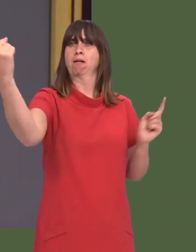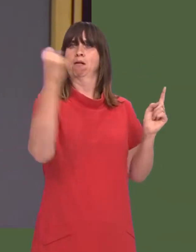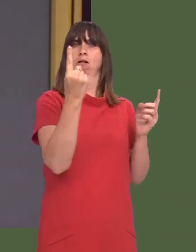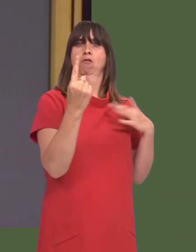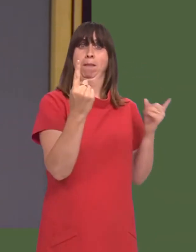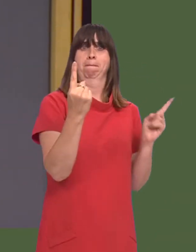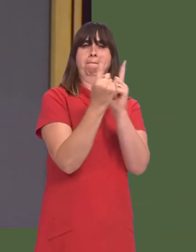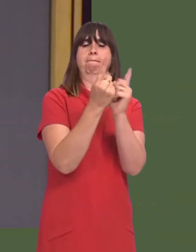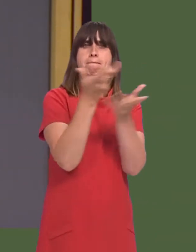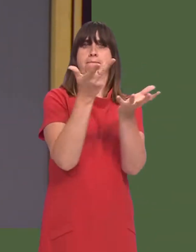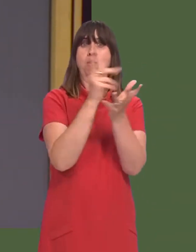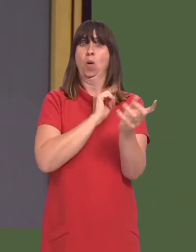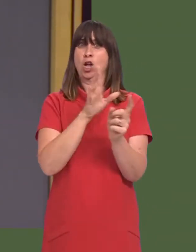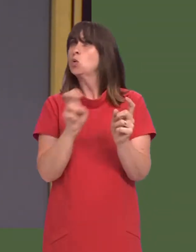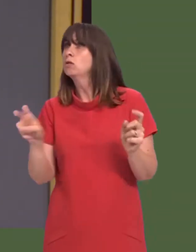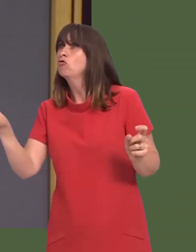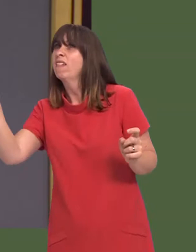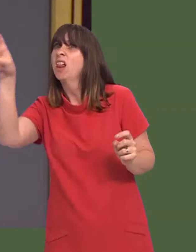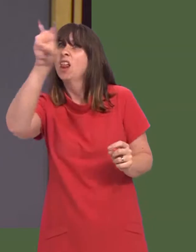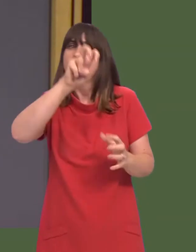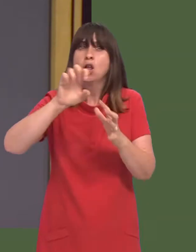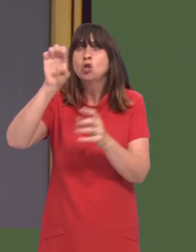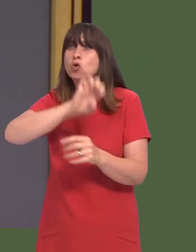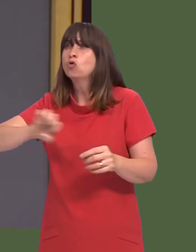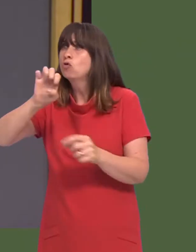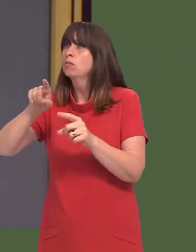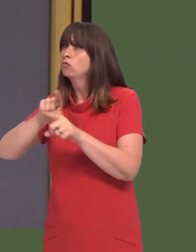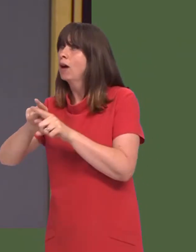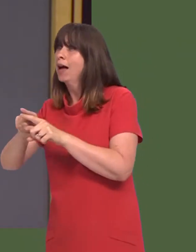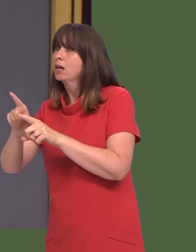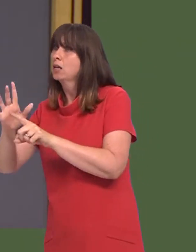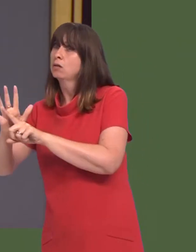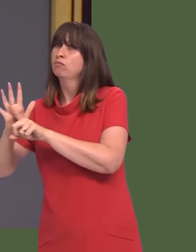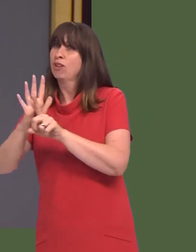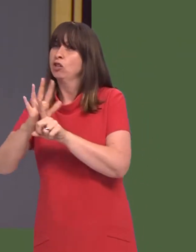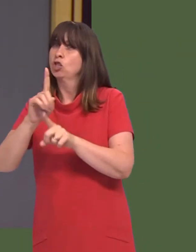in order to see what mutuality of interest we can engender there to help put pressure